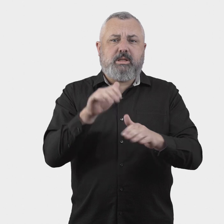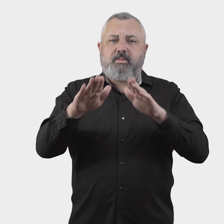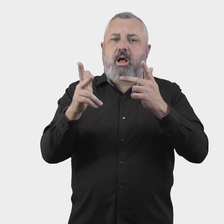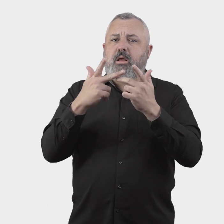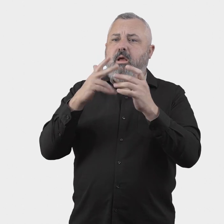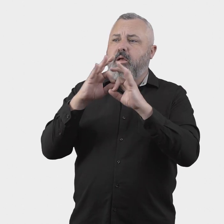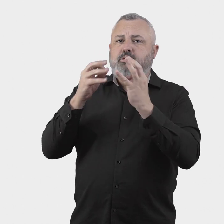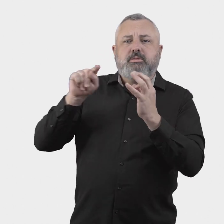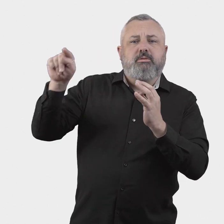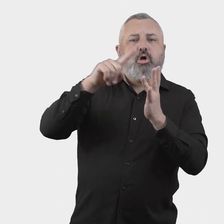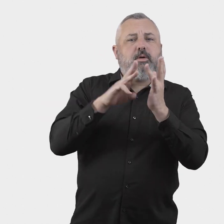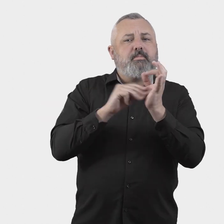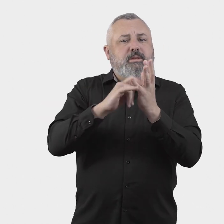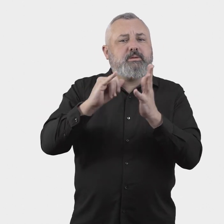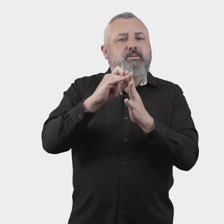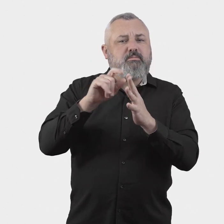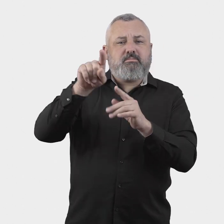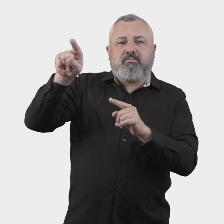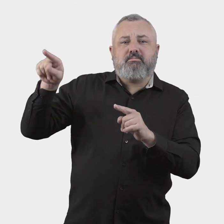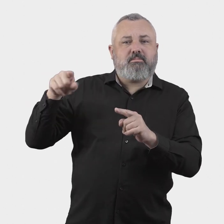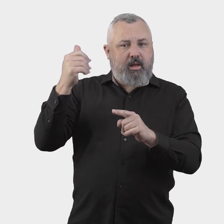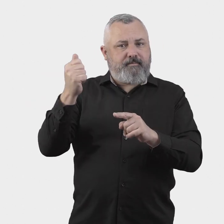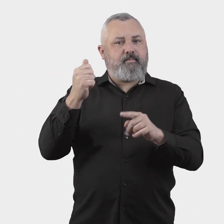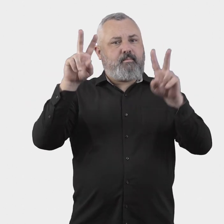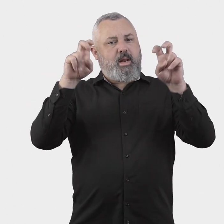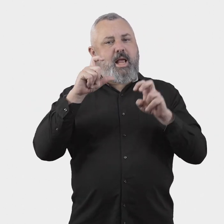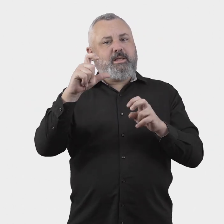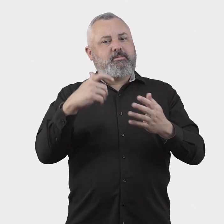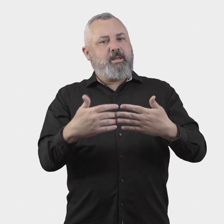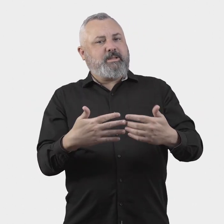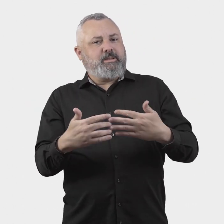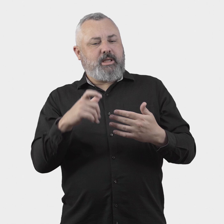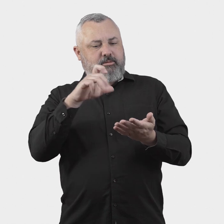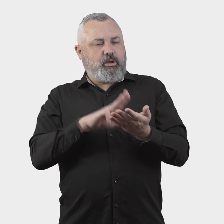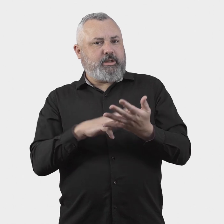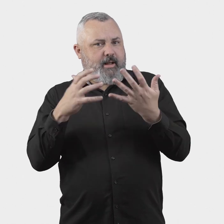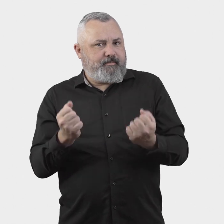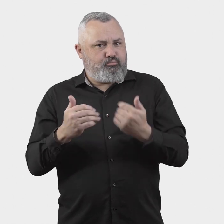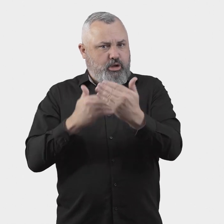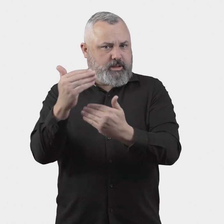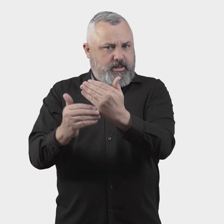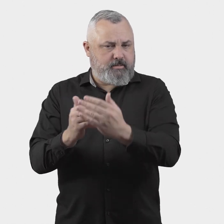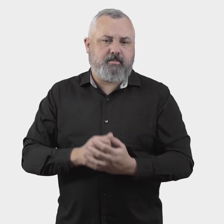Similar to other industry ombuds schemes, in the first instance this could involve a ‘case management’ process.